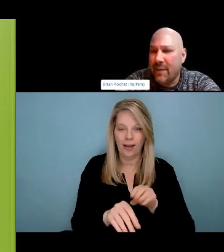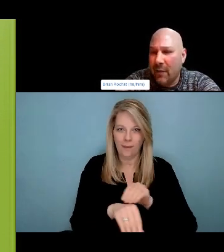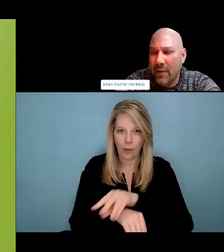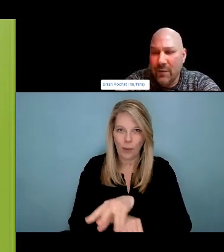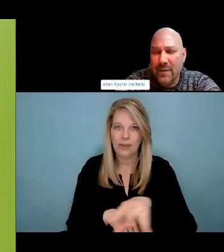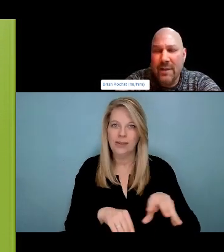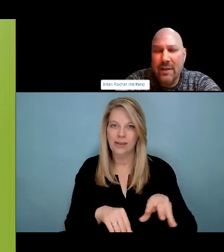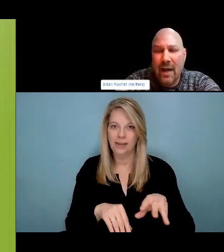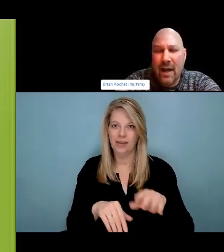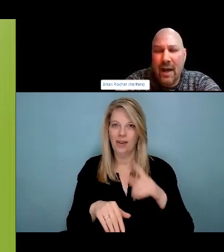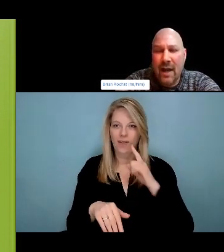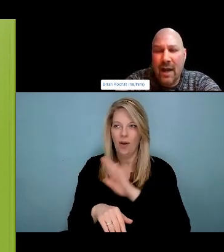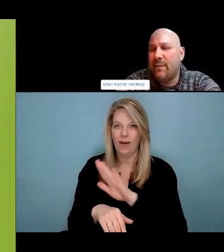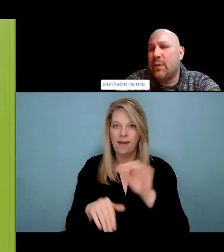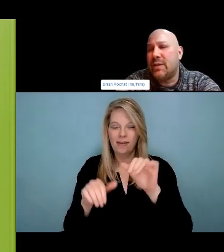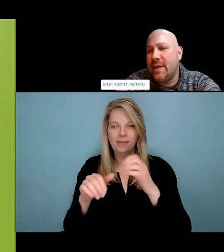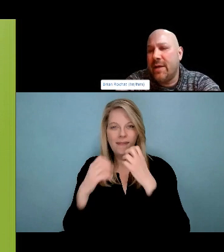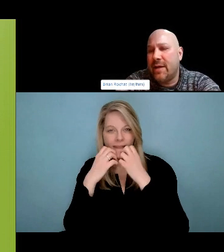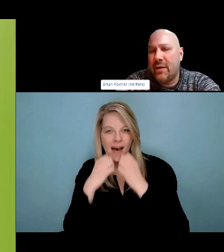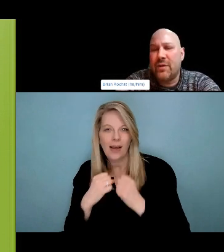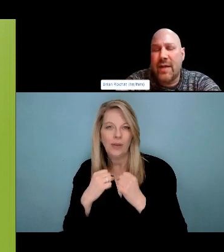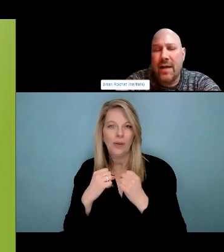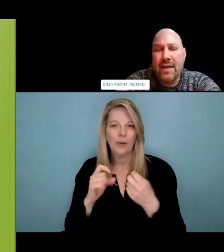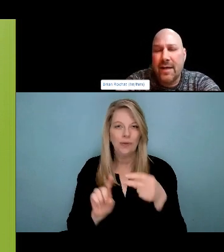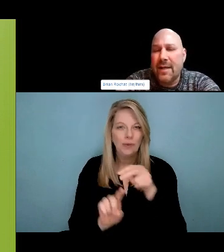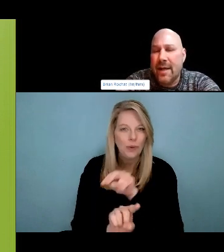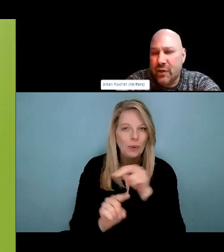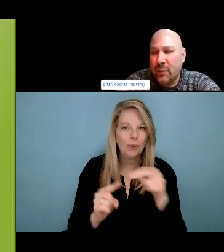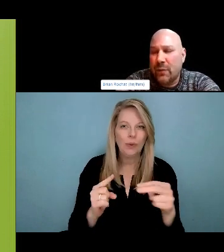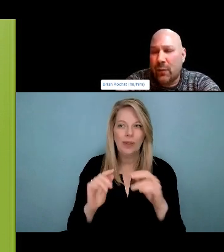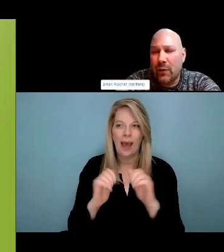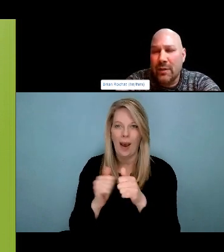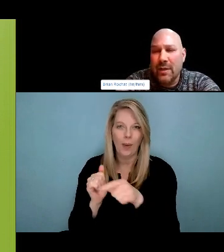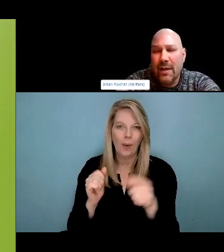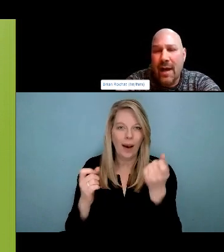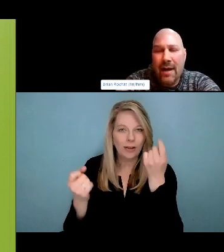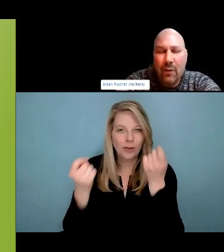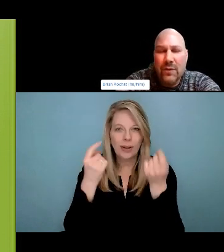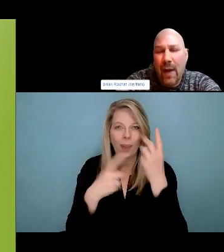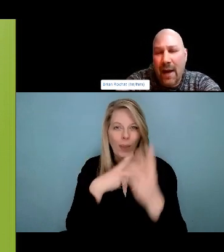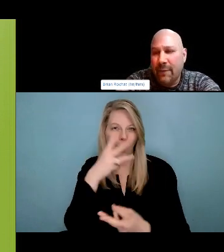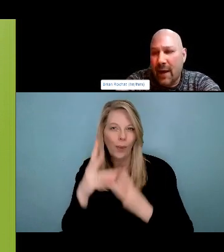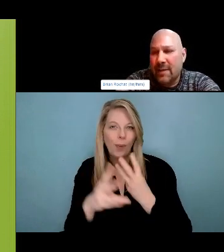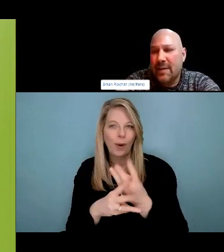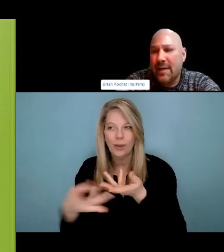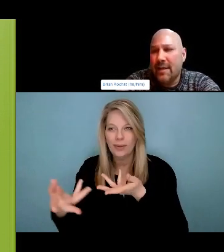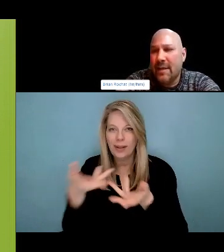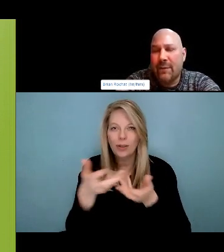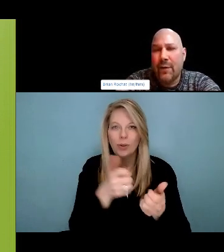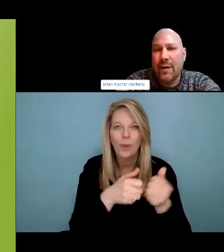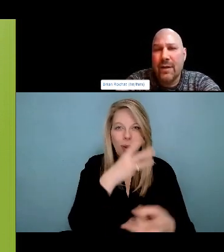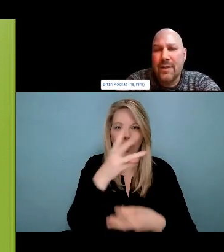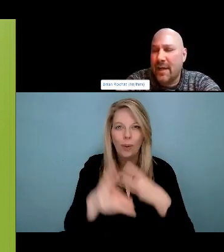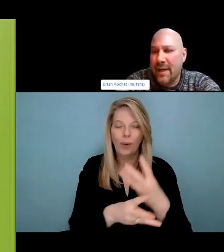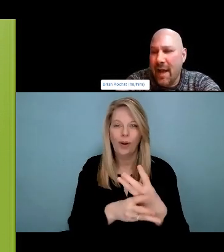and like my introduction said we do raise our family in ceremony within indigenous science at the forefront of how we participate and make our way and move through our lives.